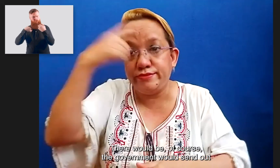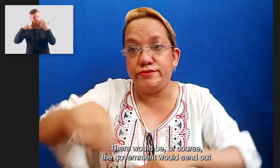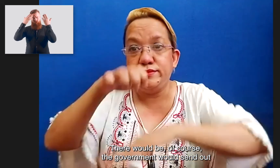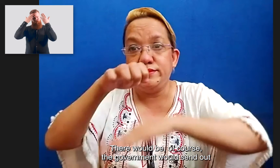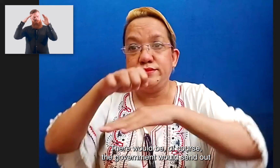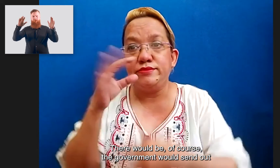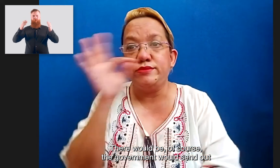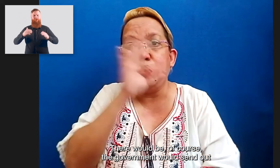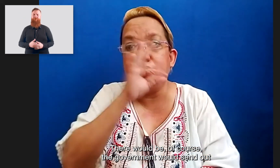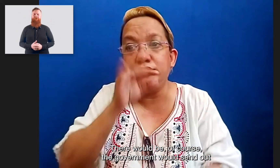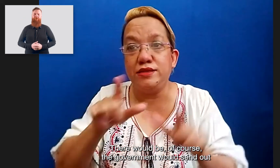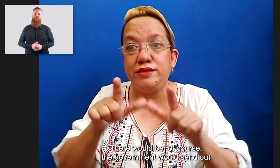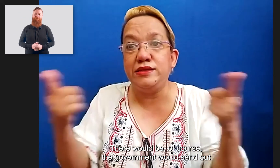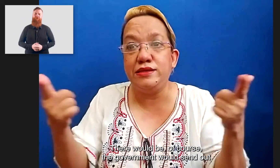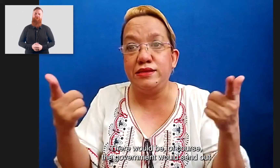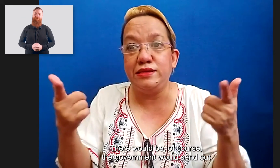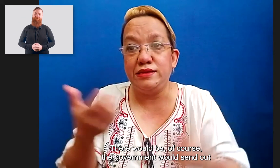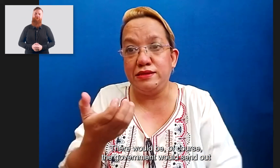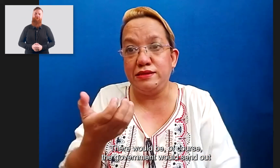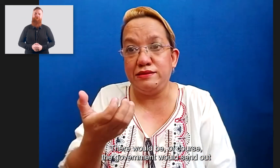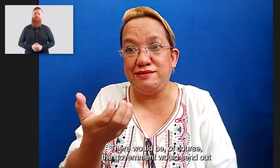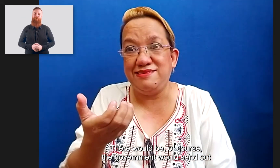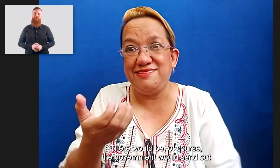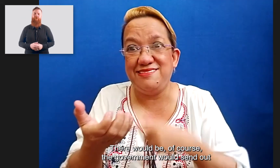There would be, of course, the government would send out